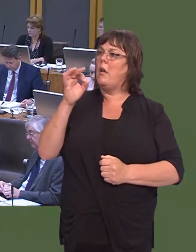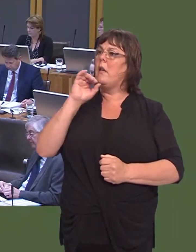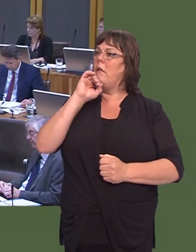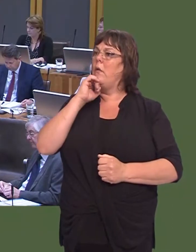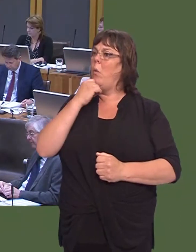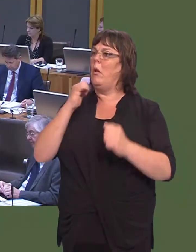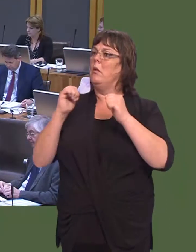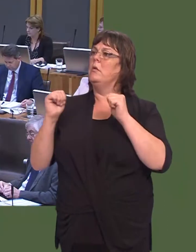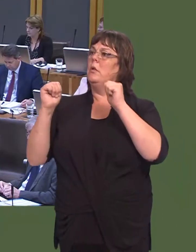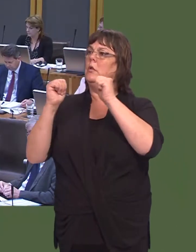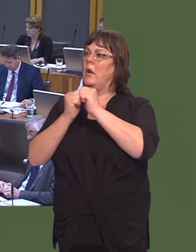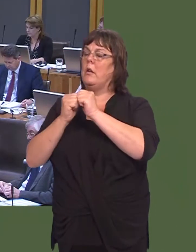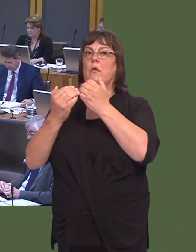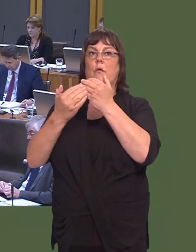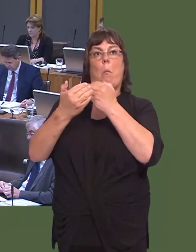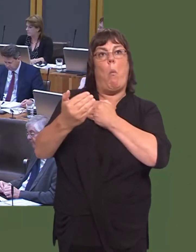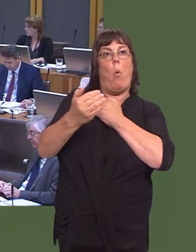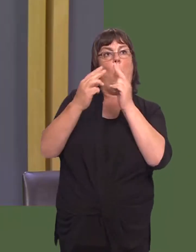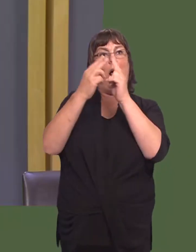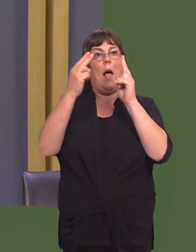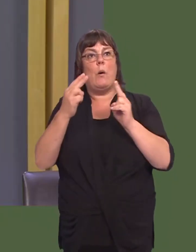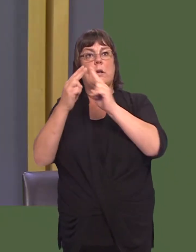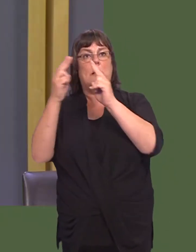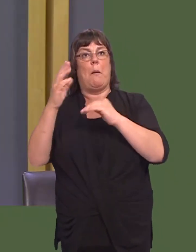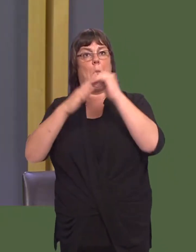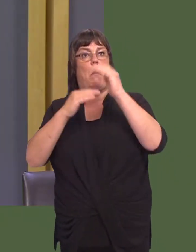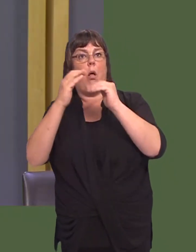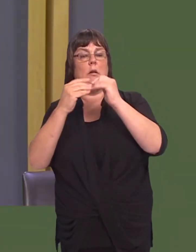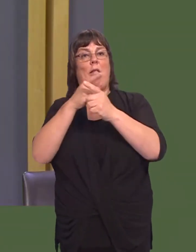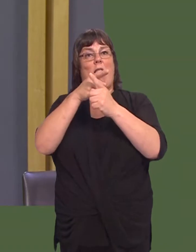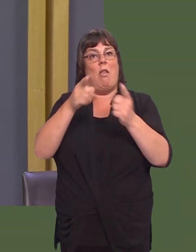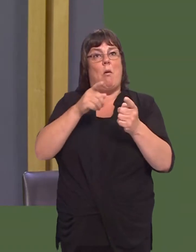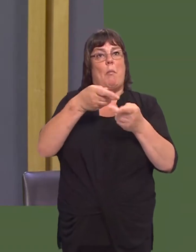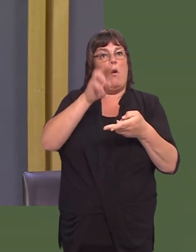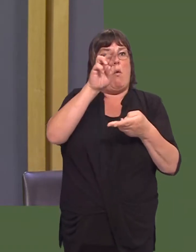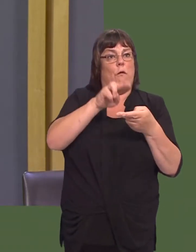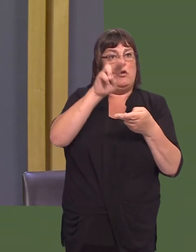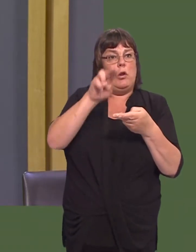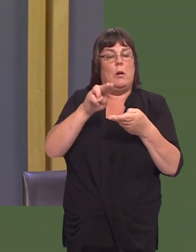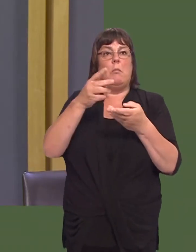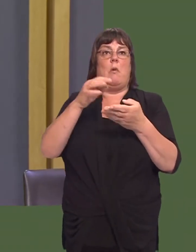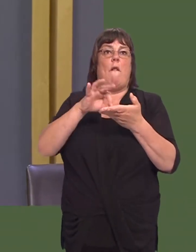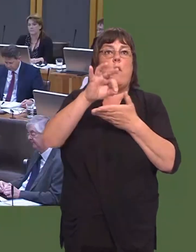punóto build on this and ensure much greater numbers of affordable, decent homes under this Government?